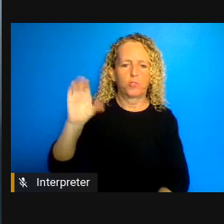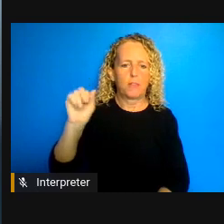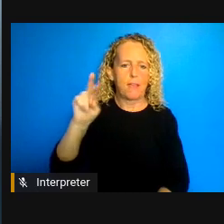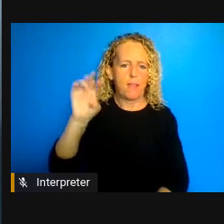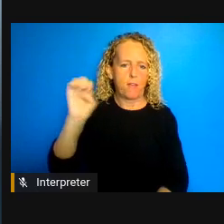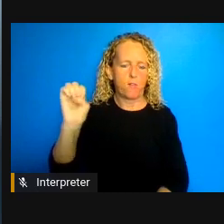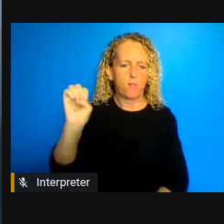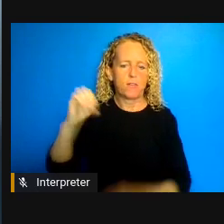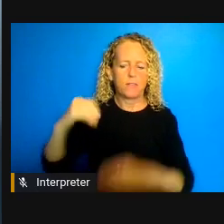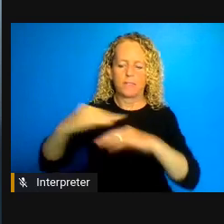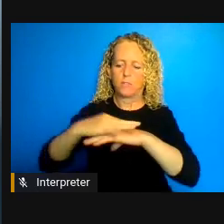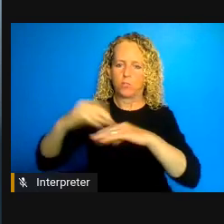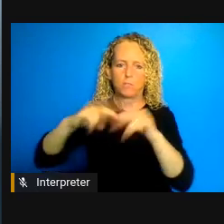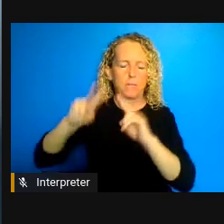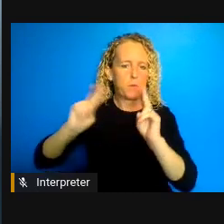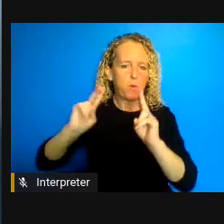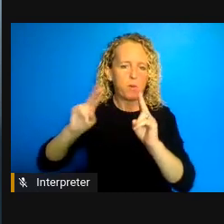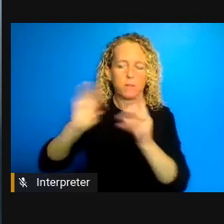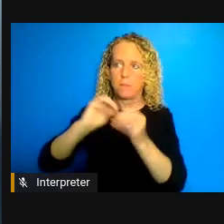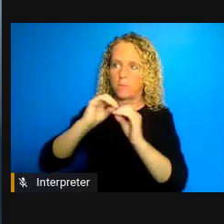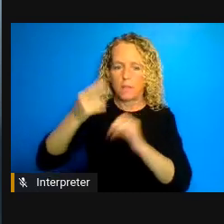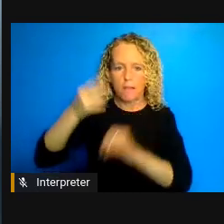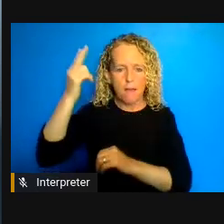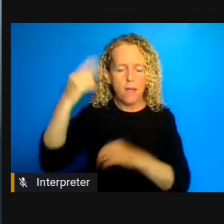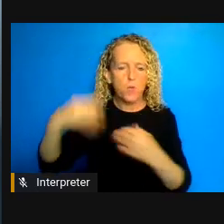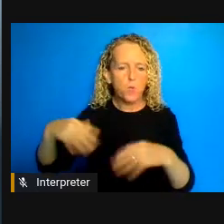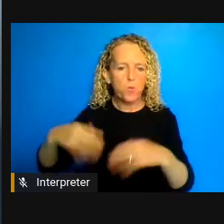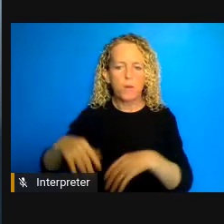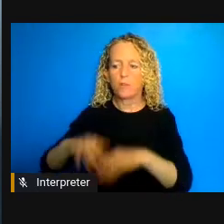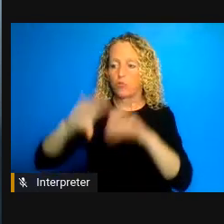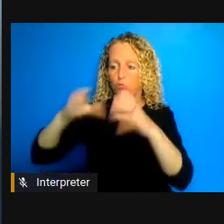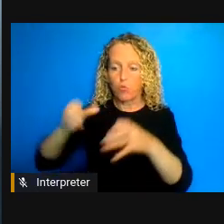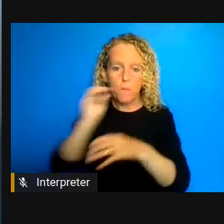system, in group homes, some of whom were supposed to travel back and forth